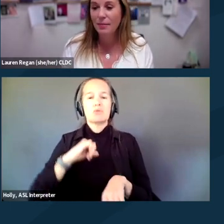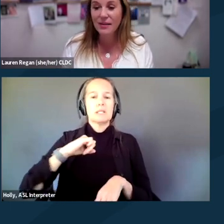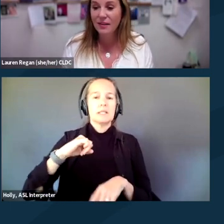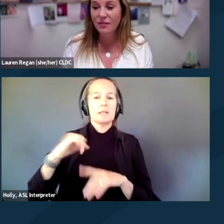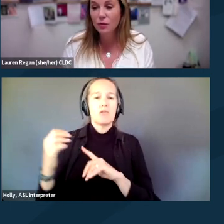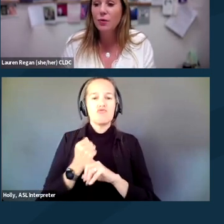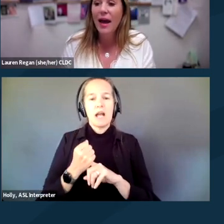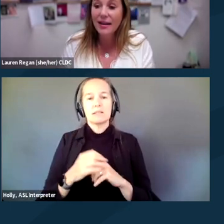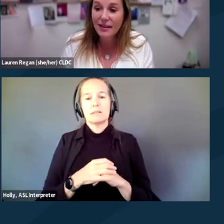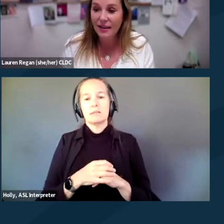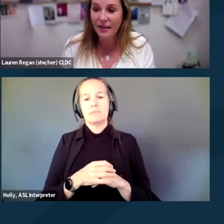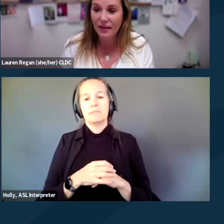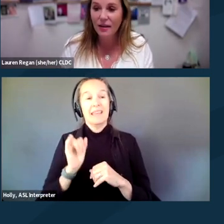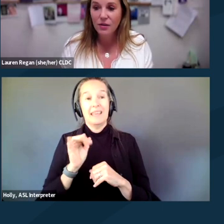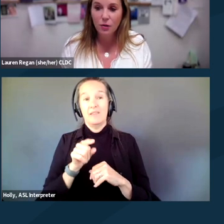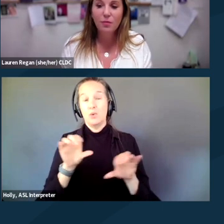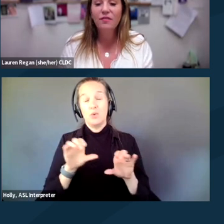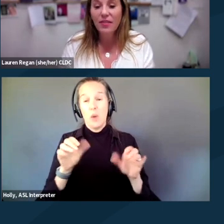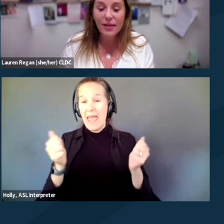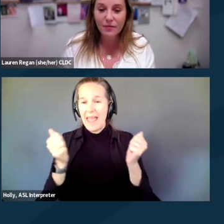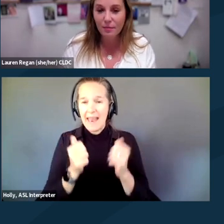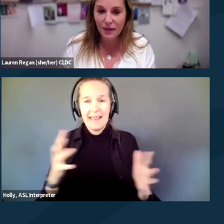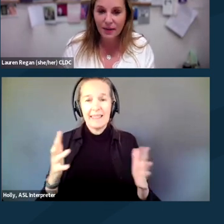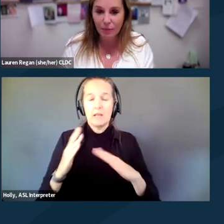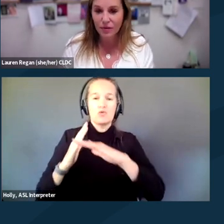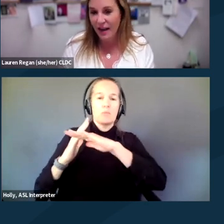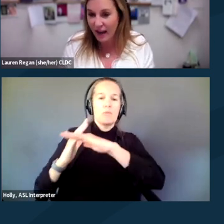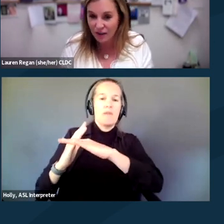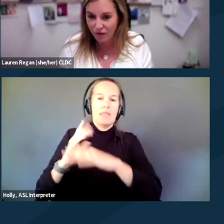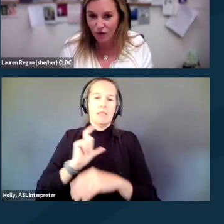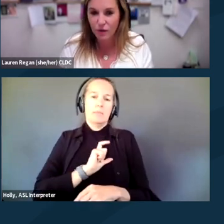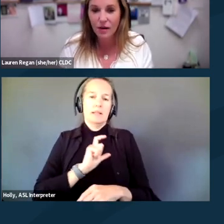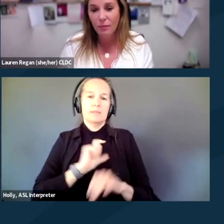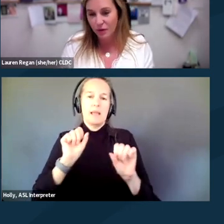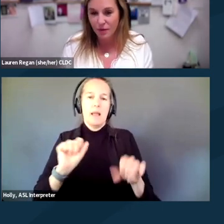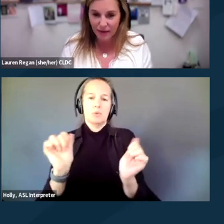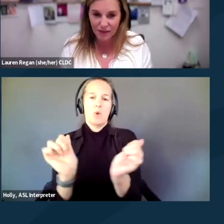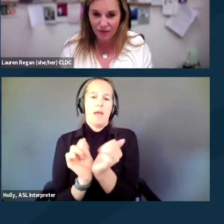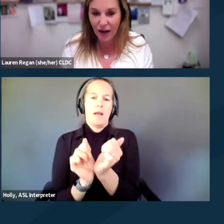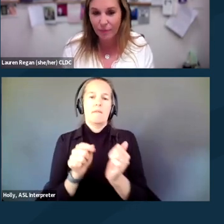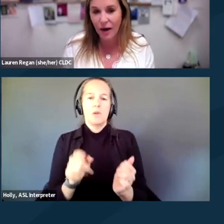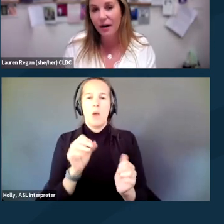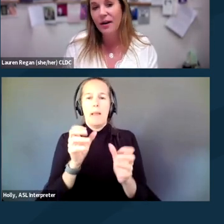Basically, if you do anything to prevent them from being able to handcuff you and put you in the backseat of a cop car,